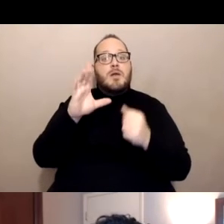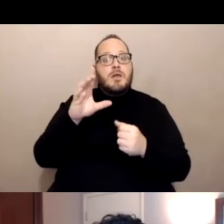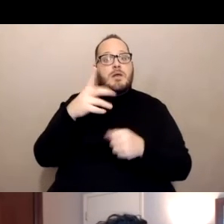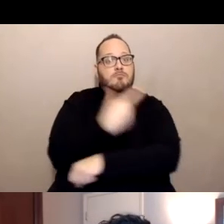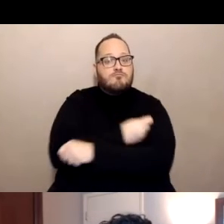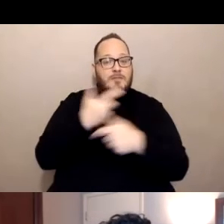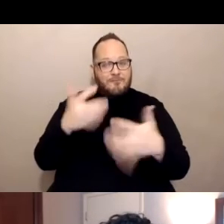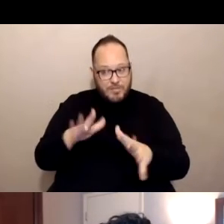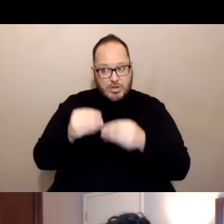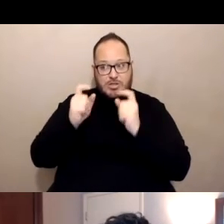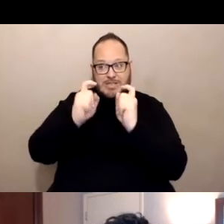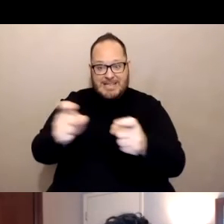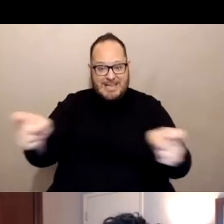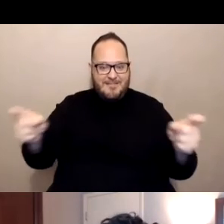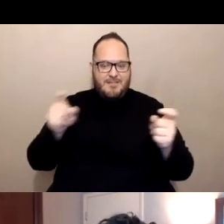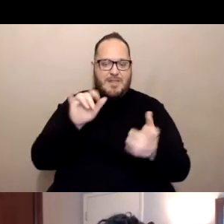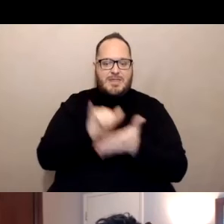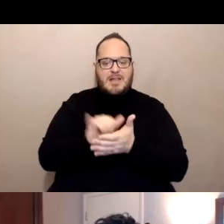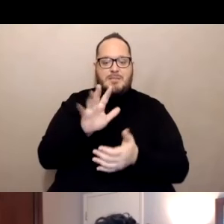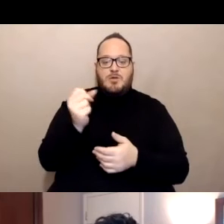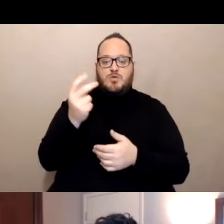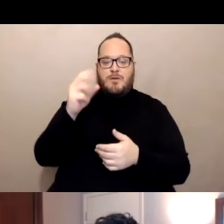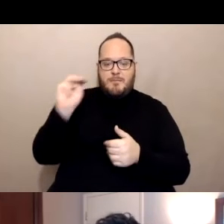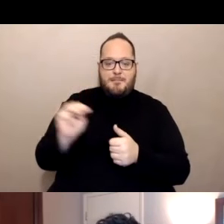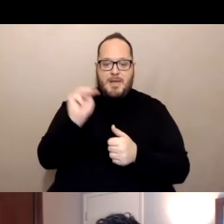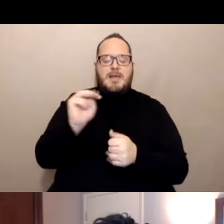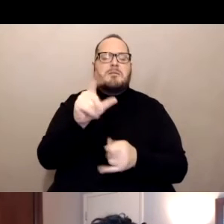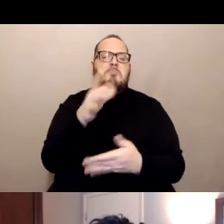with an average of 194,000 doses per day.